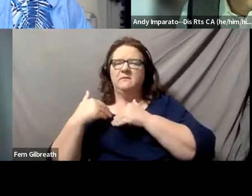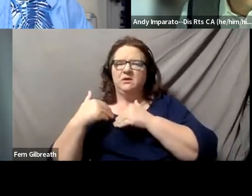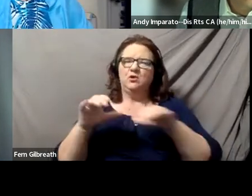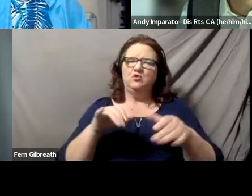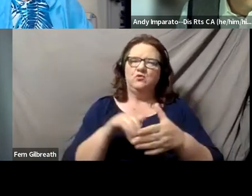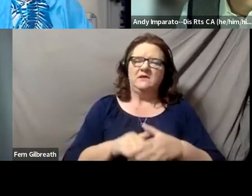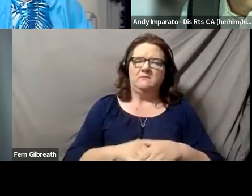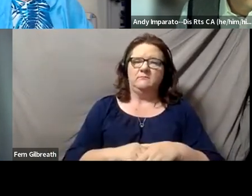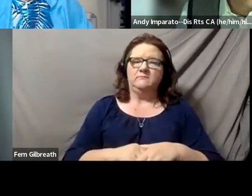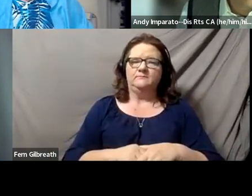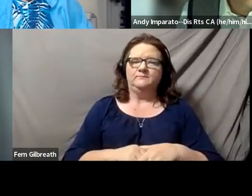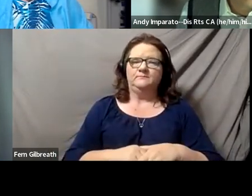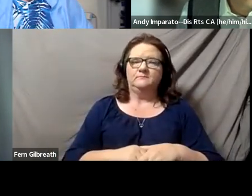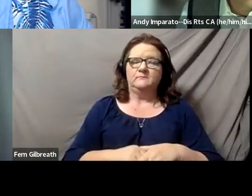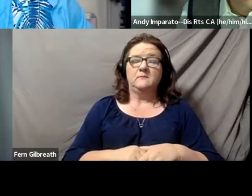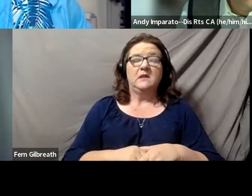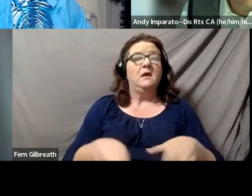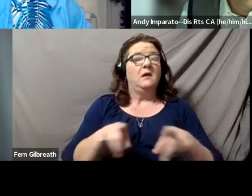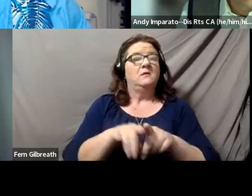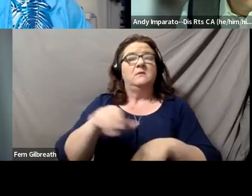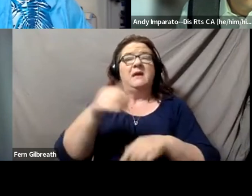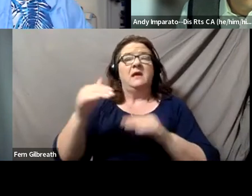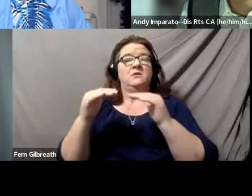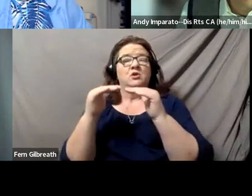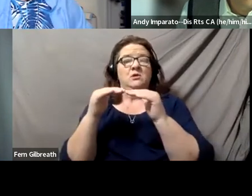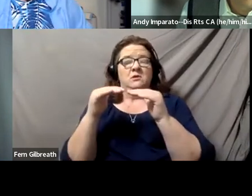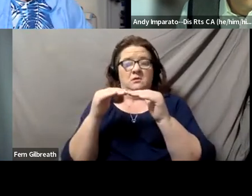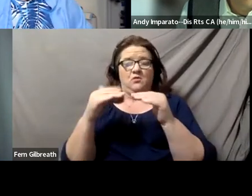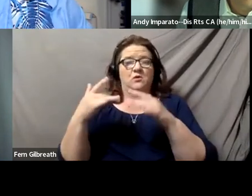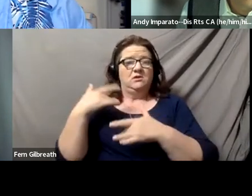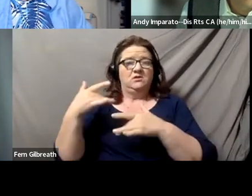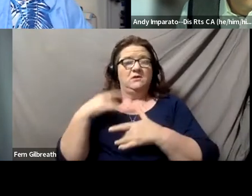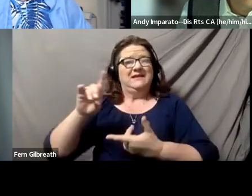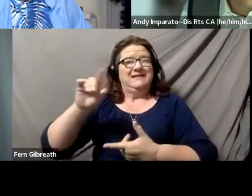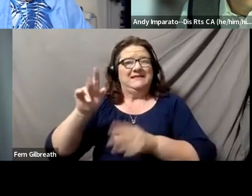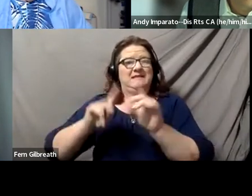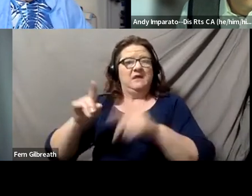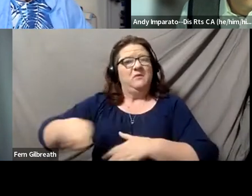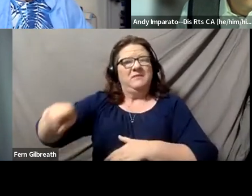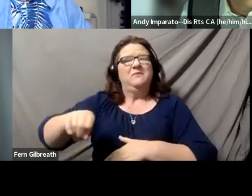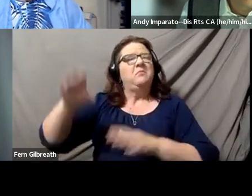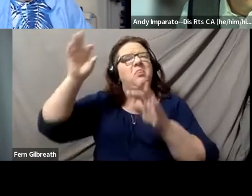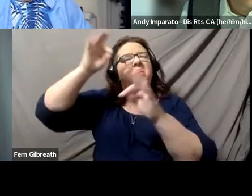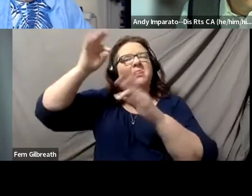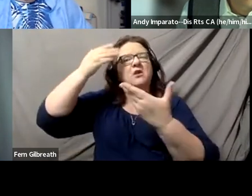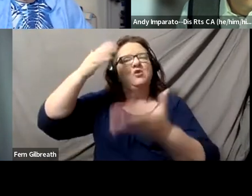My equal concern is that disabled individuals also don't know what their rights are under the law,